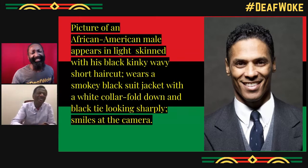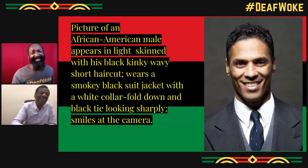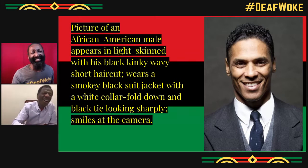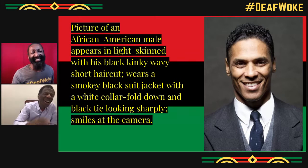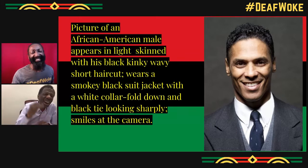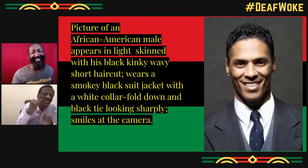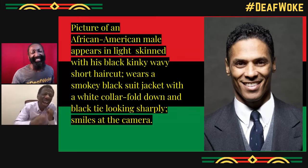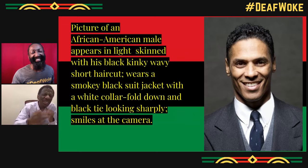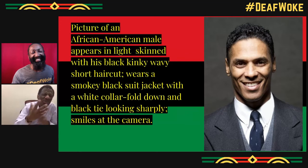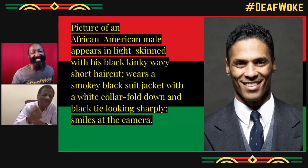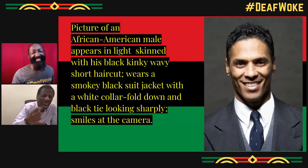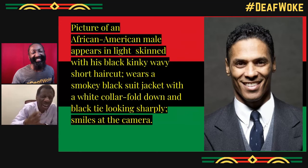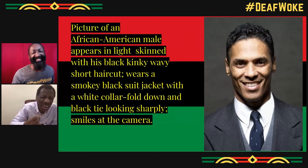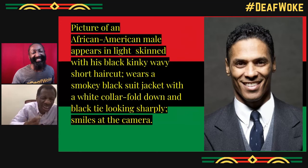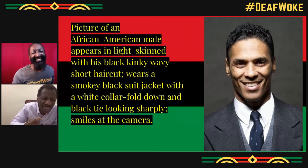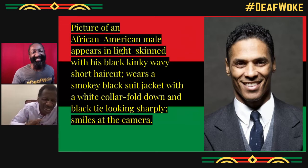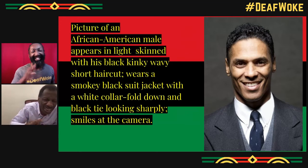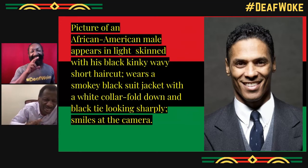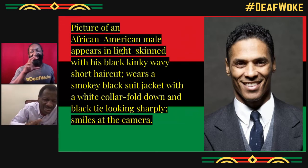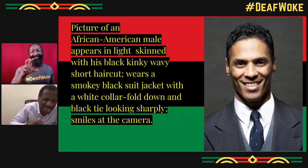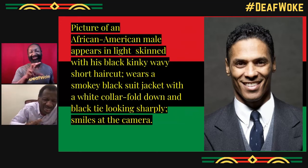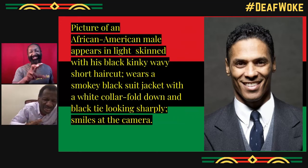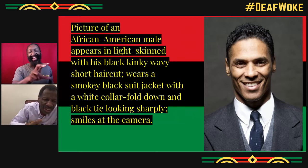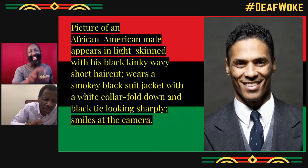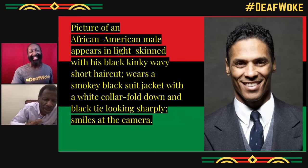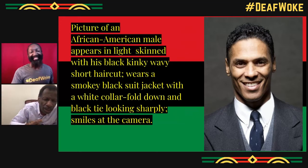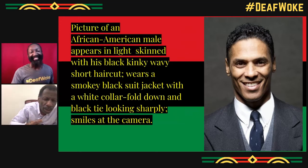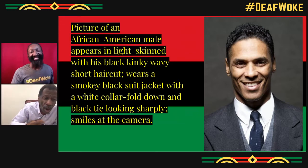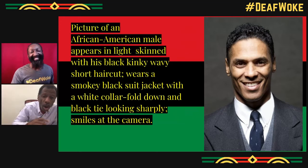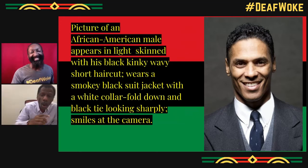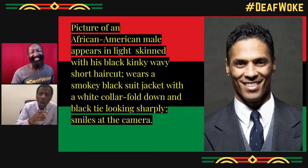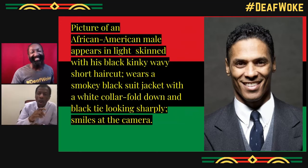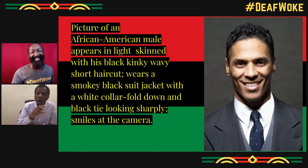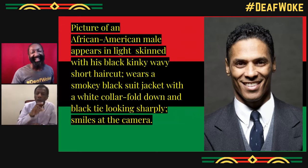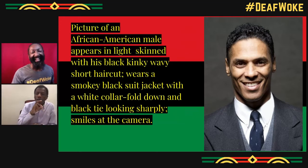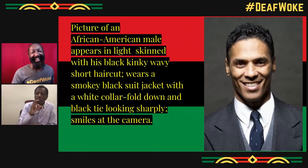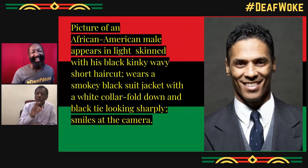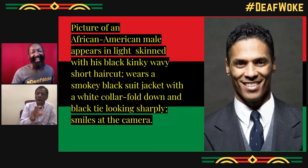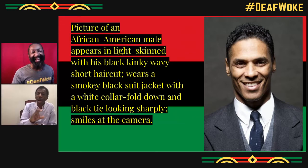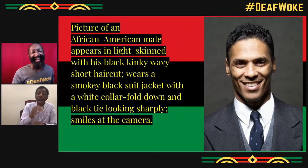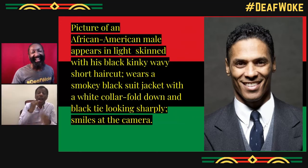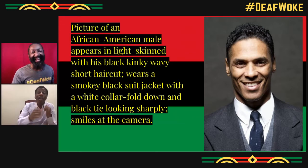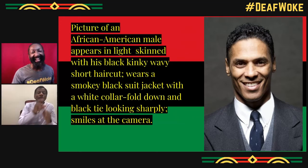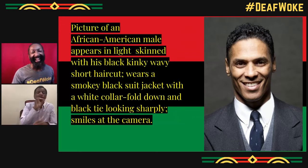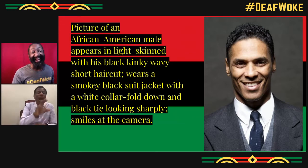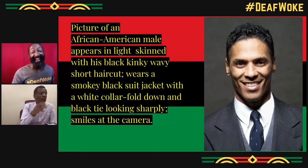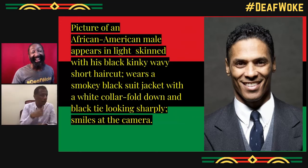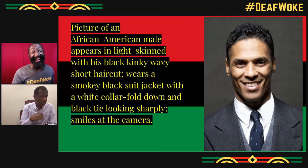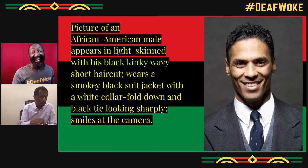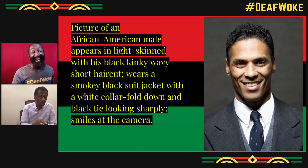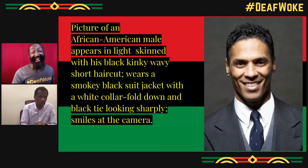He played in "The Last Dragon." The last, what? "The Last Dragon." Dragon.